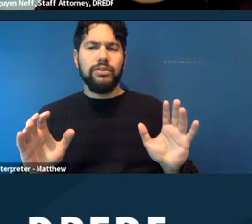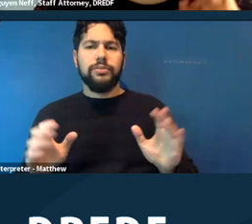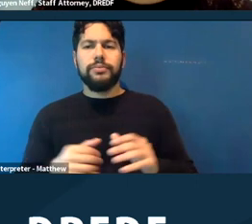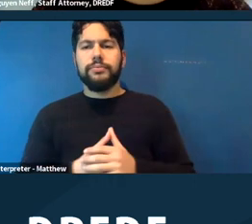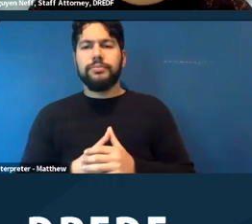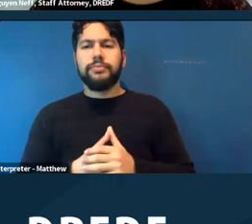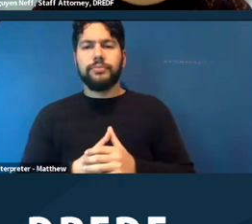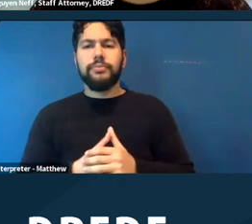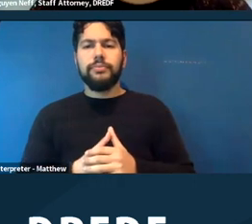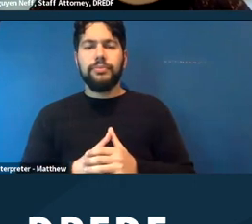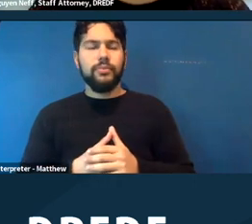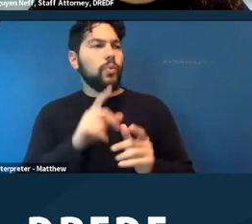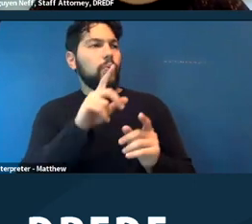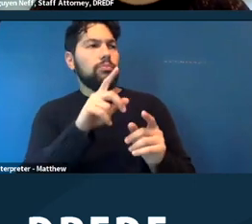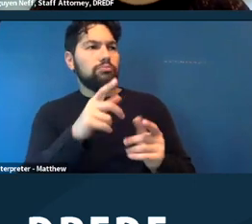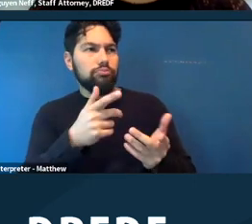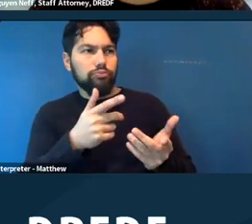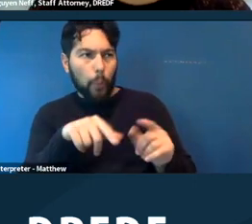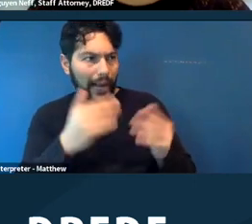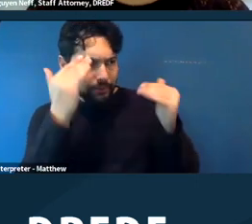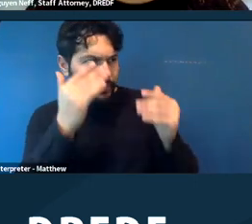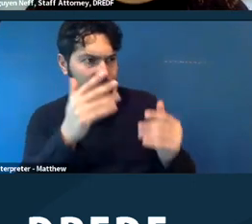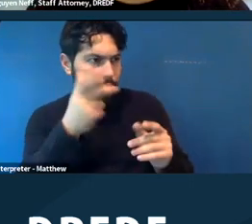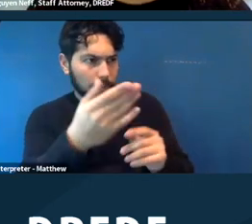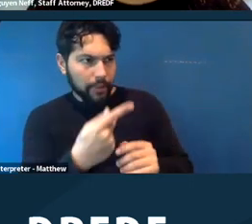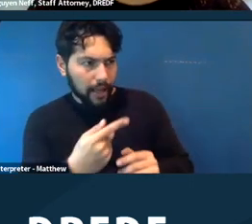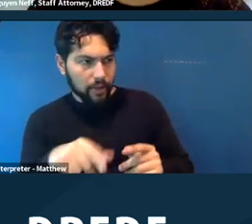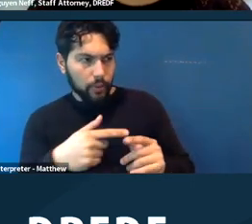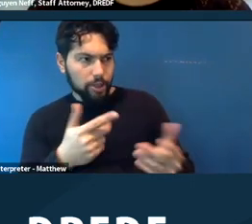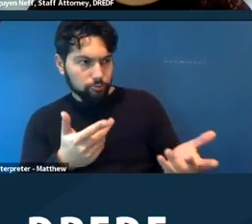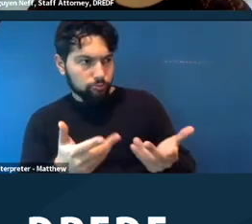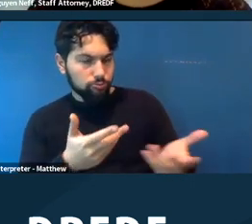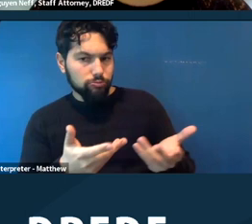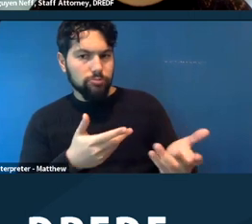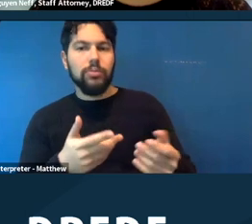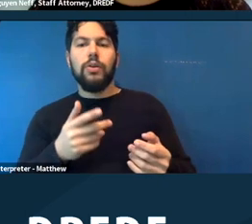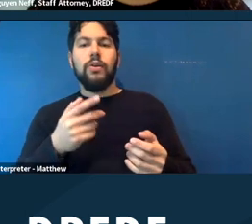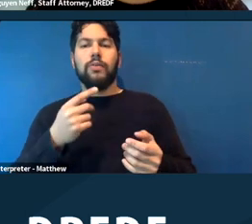you know, when you expect to hear back so that you can, for your own purposes,